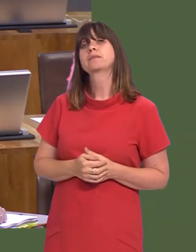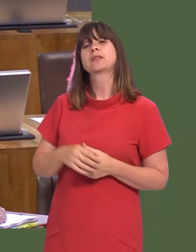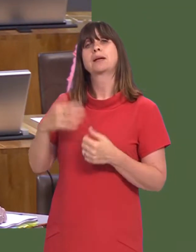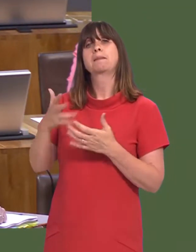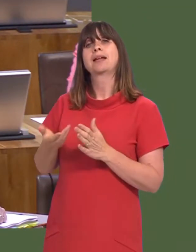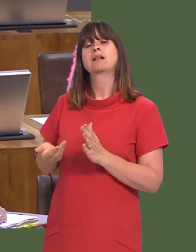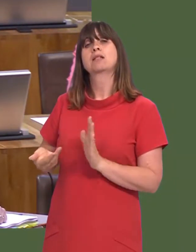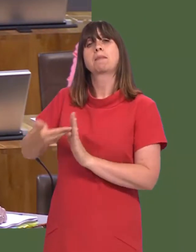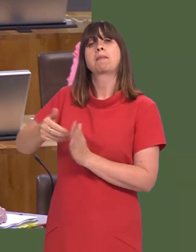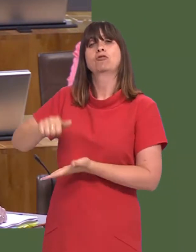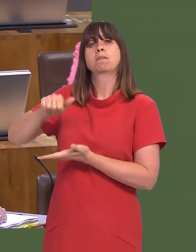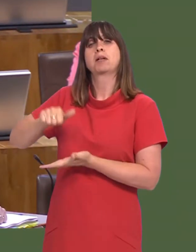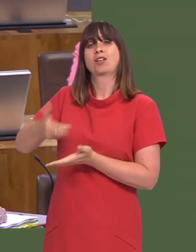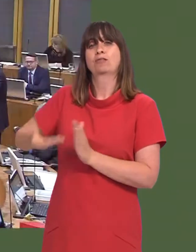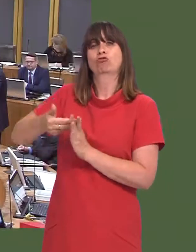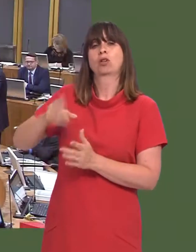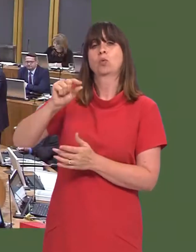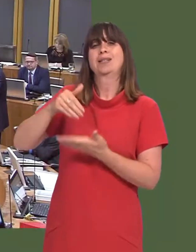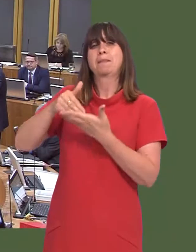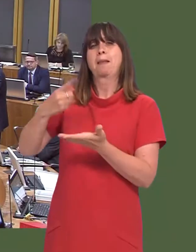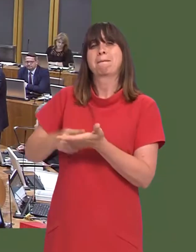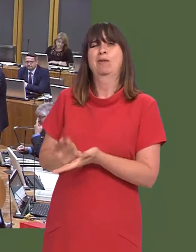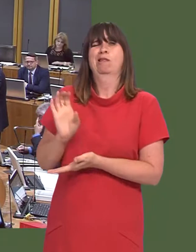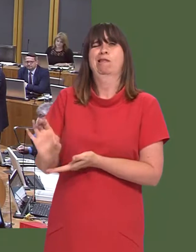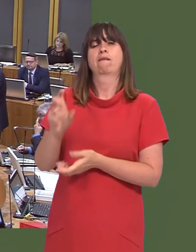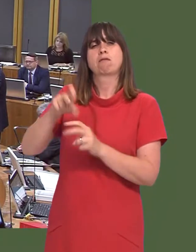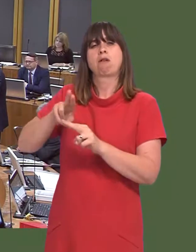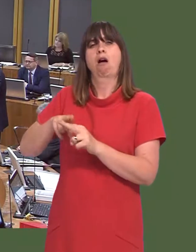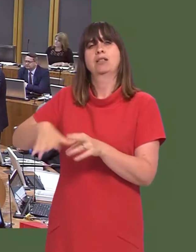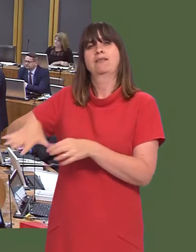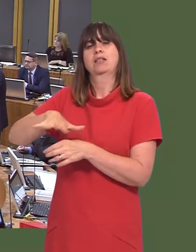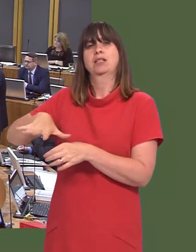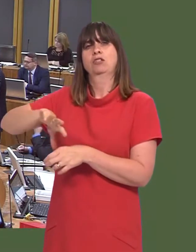The first supplementary budget provides an extra £20 million for the Cardiff city region.